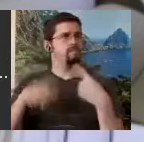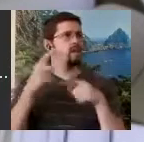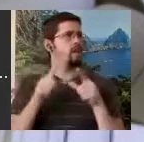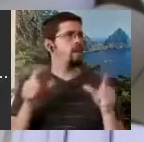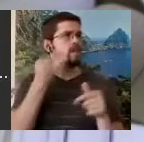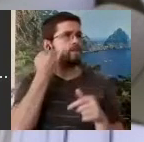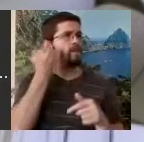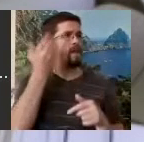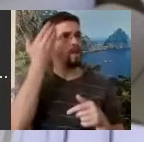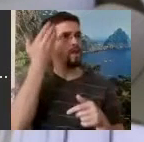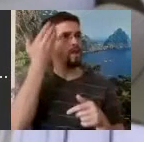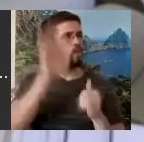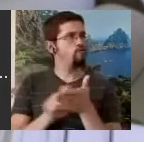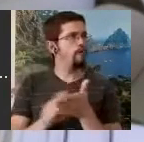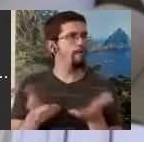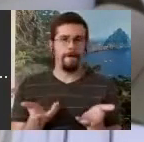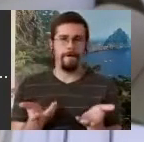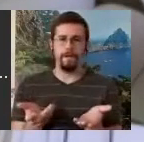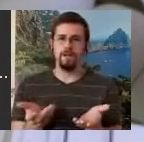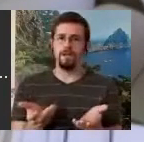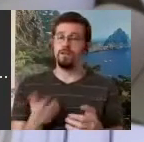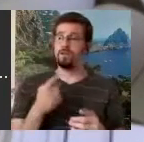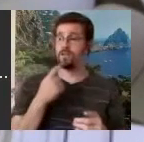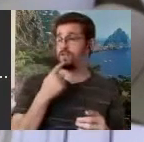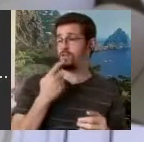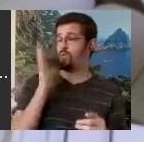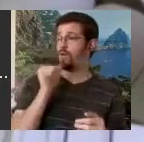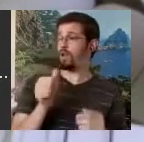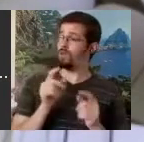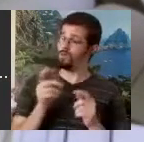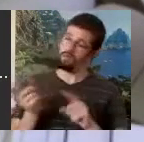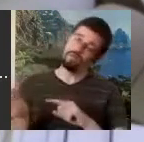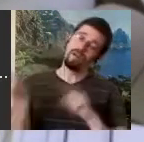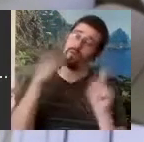said "well, why don't you go to a deaf club with us, Valerie?" So I actually went